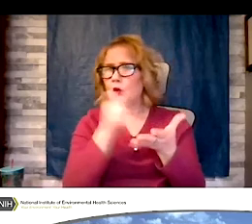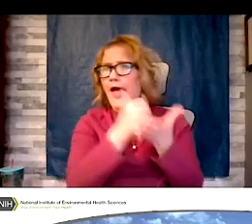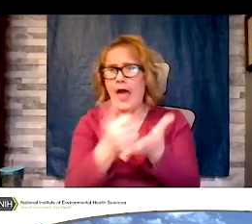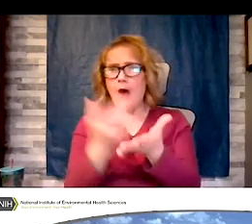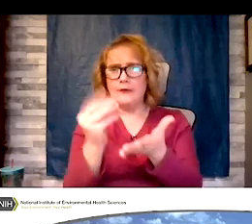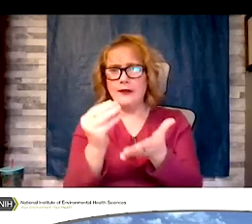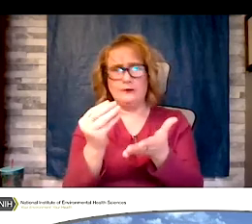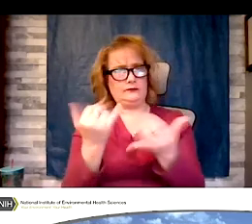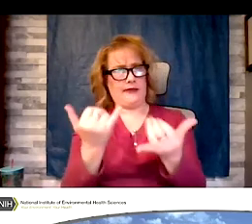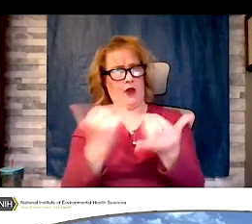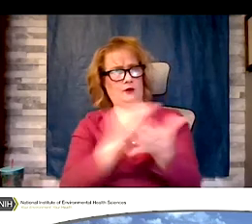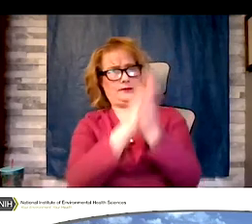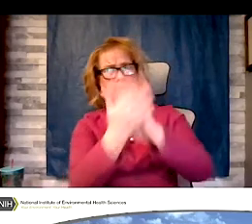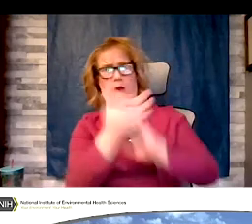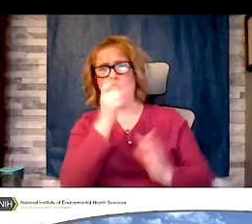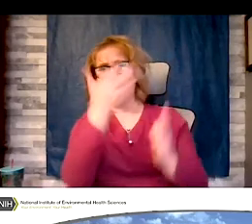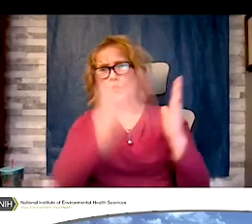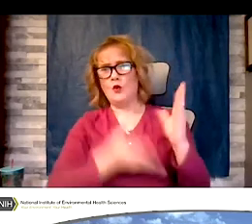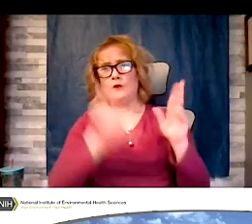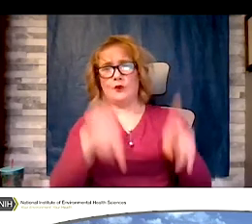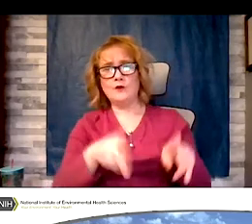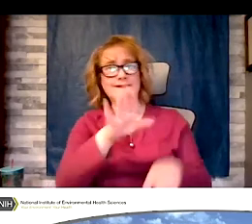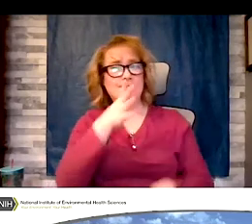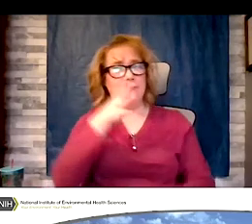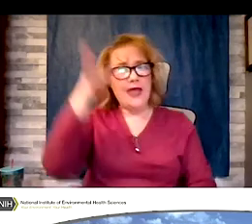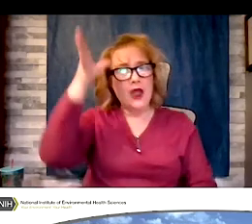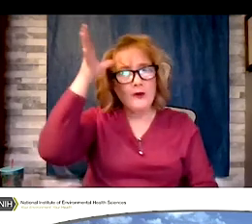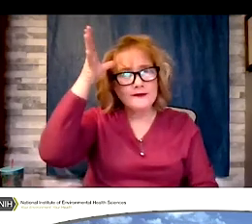parents. Legendary, Dr. John W.